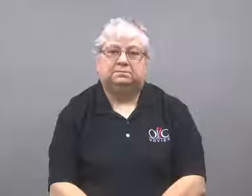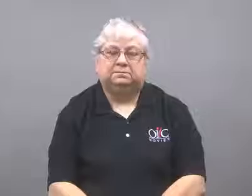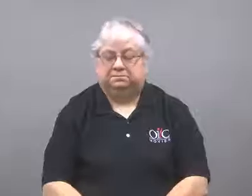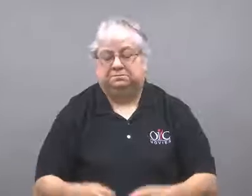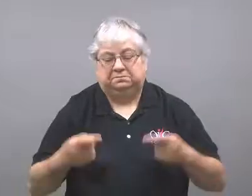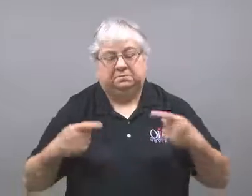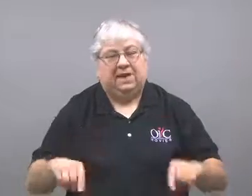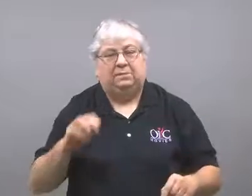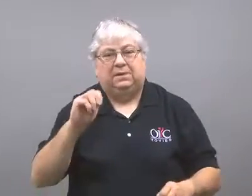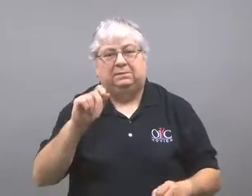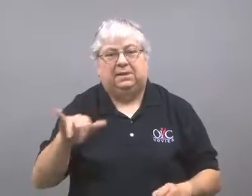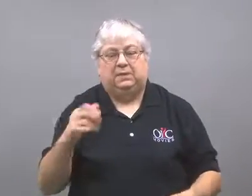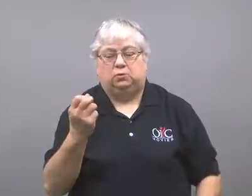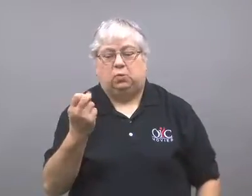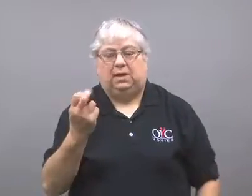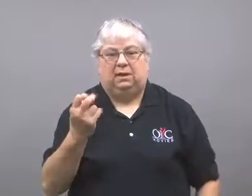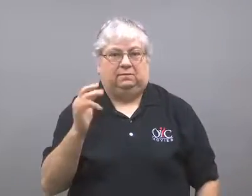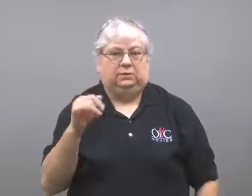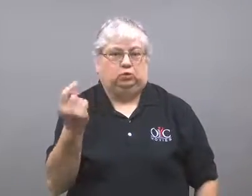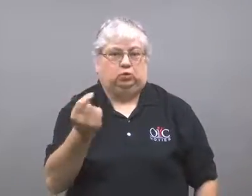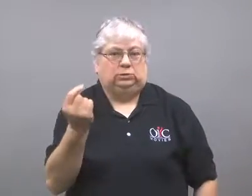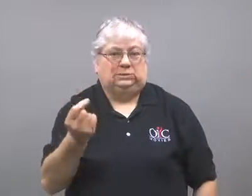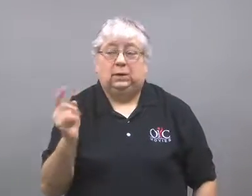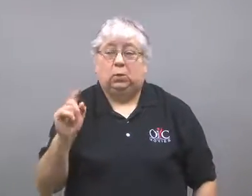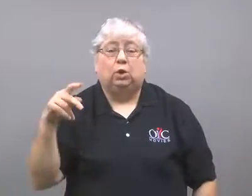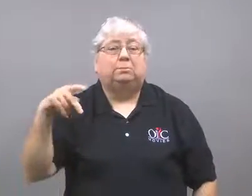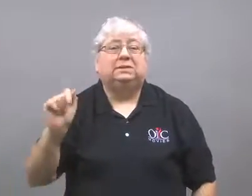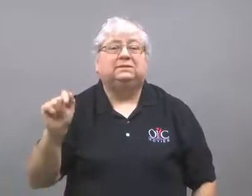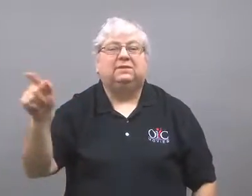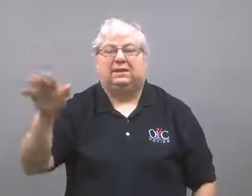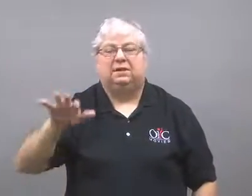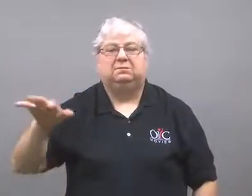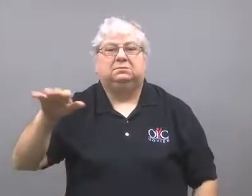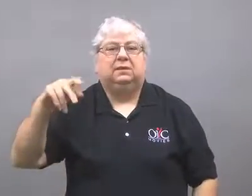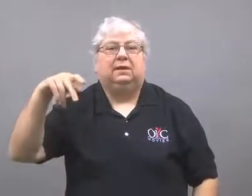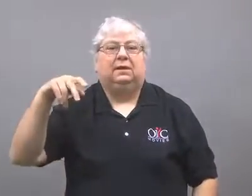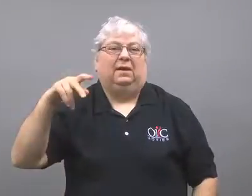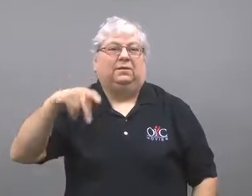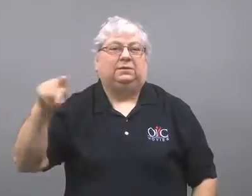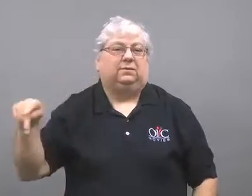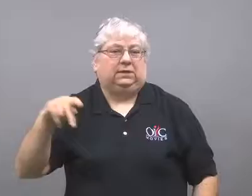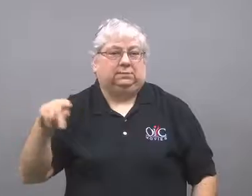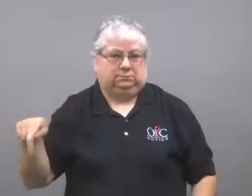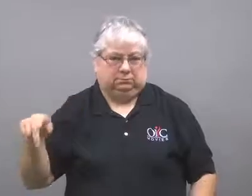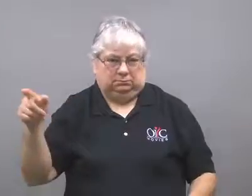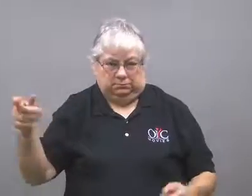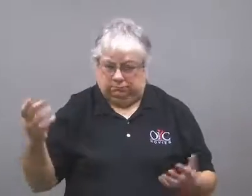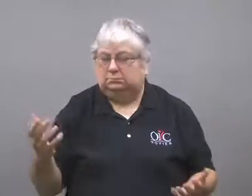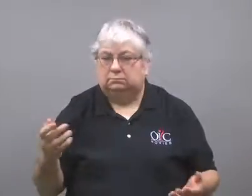This happened on Tuesday, May 12, in Philadelphia.